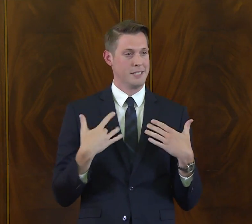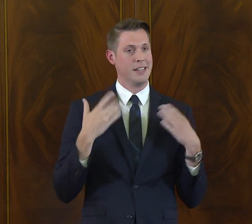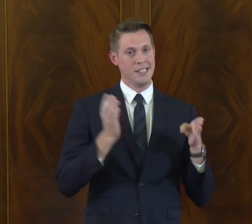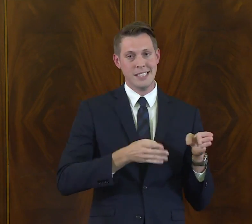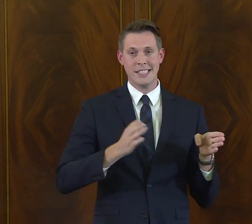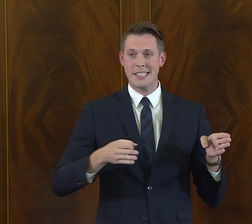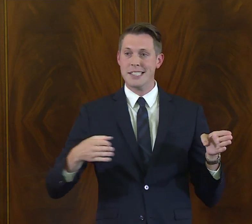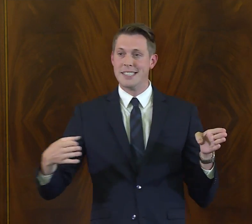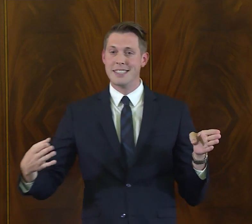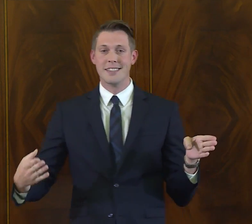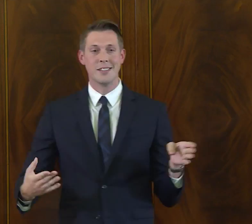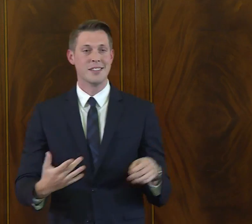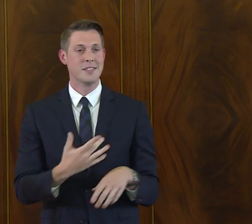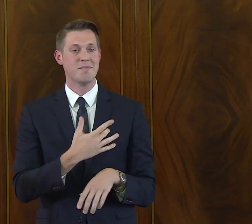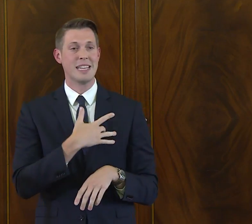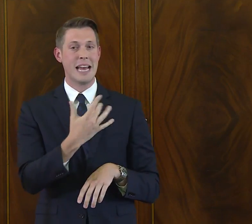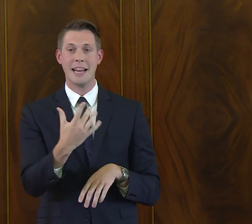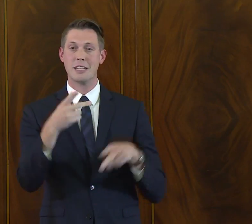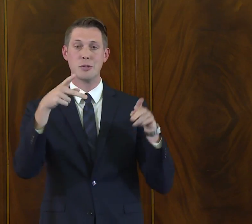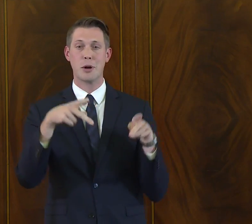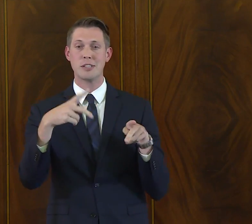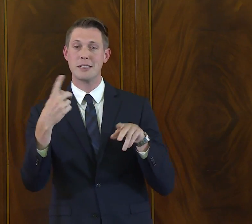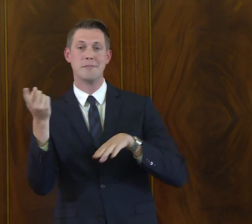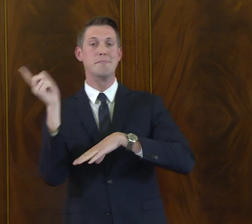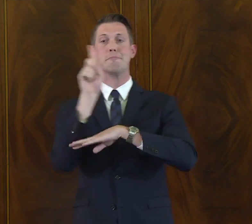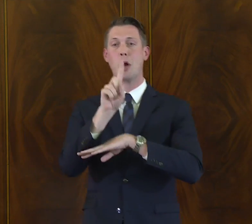We do have events that are ongoing.